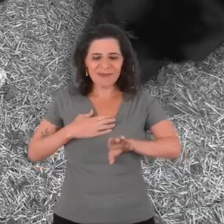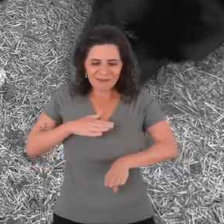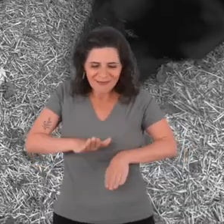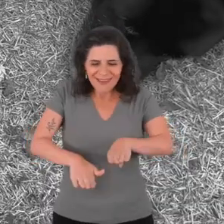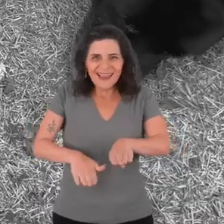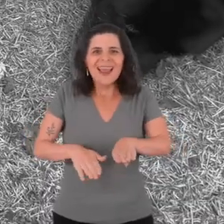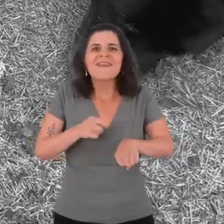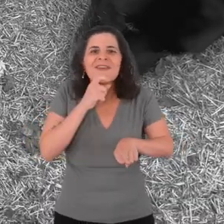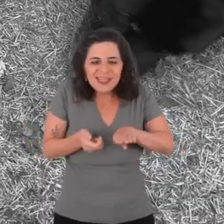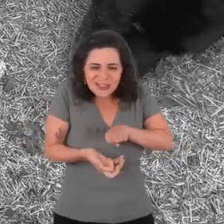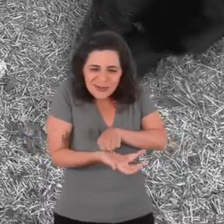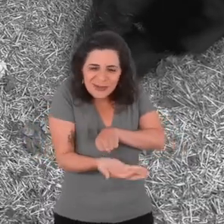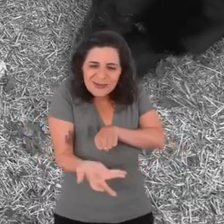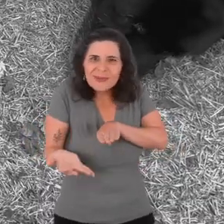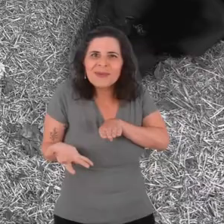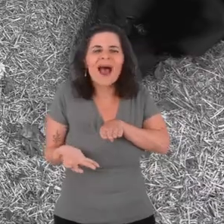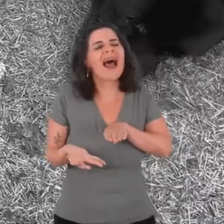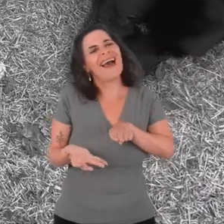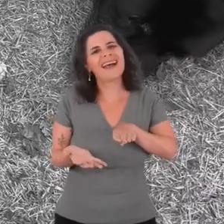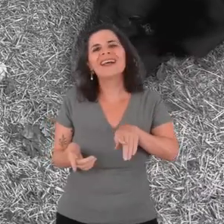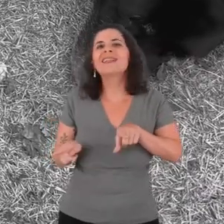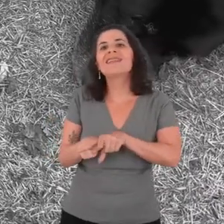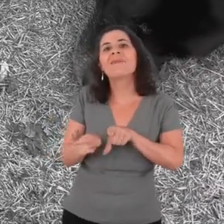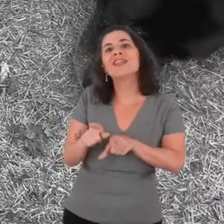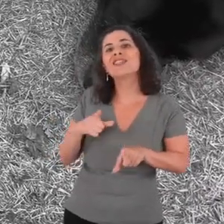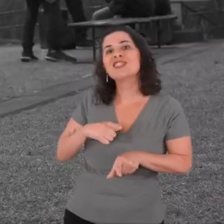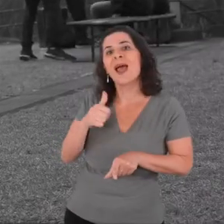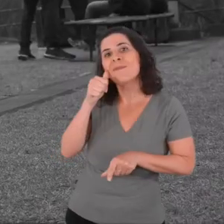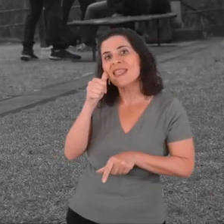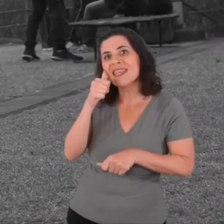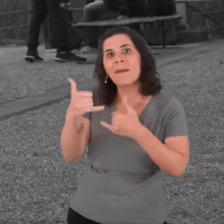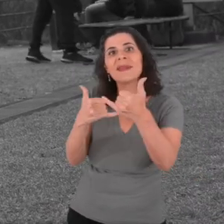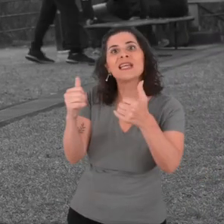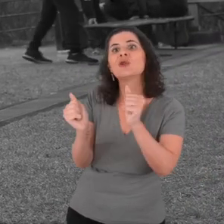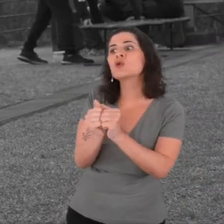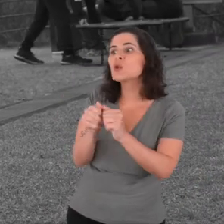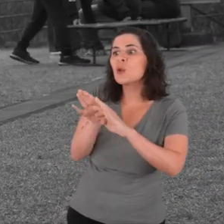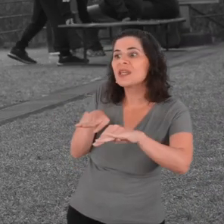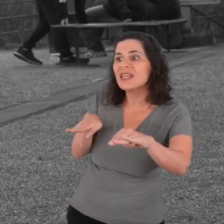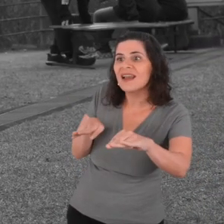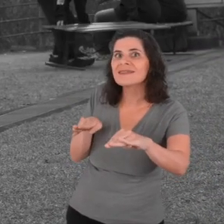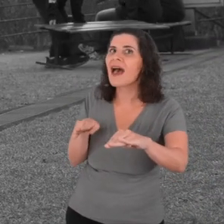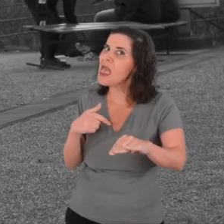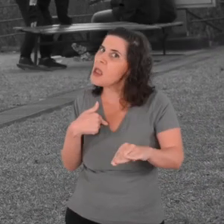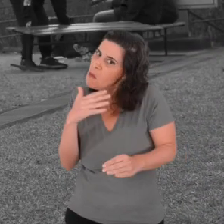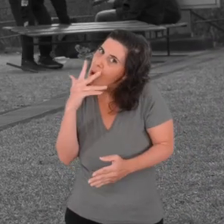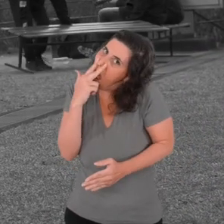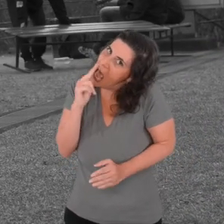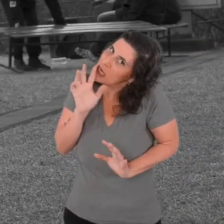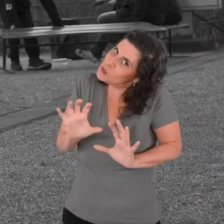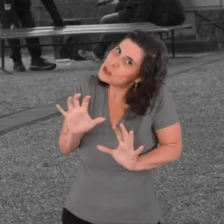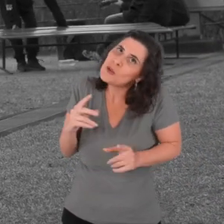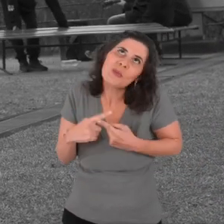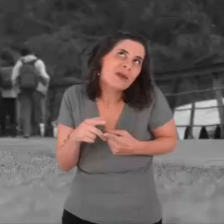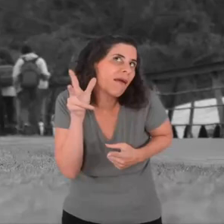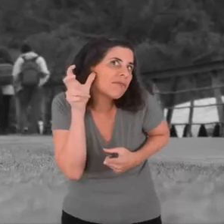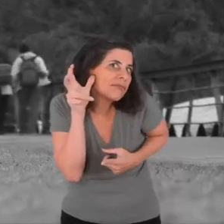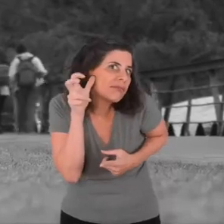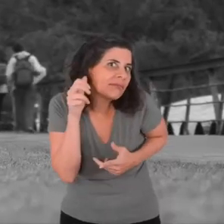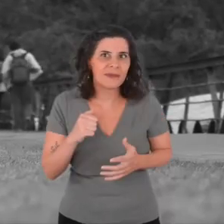There was a girl playing with children... at least i think so from what she was saying. Some people talking... I was described too,